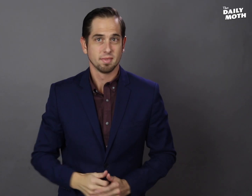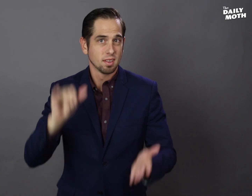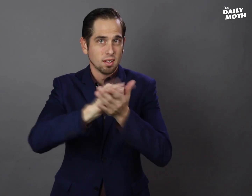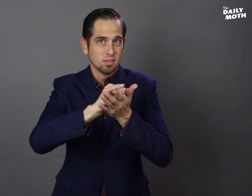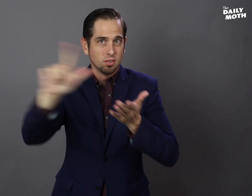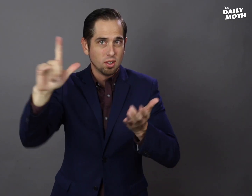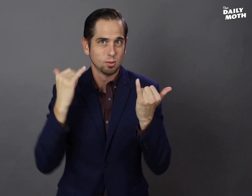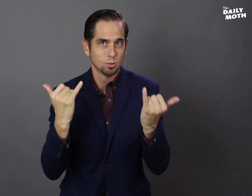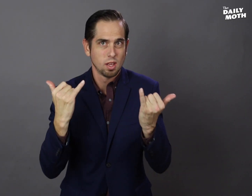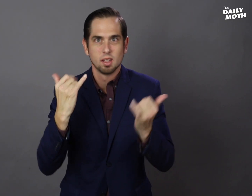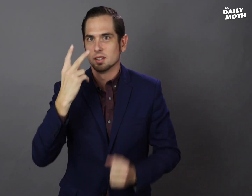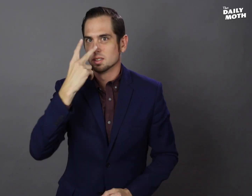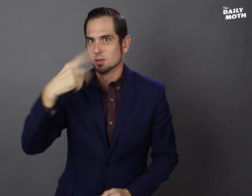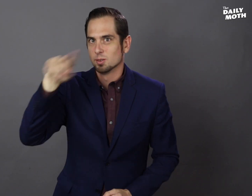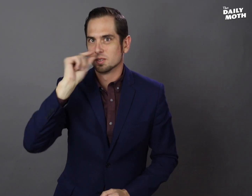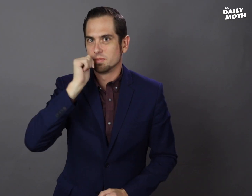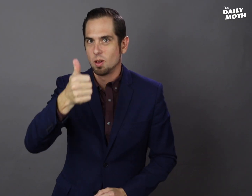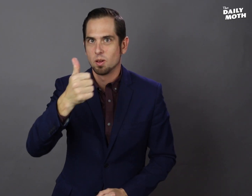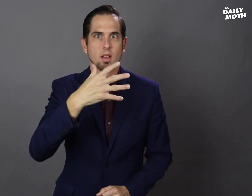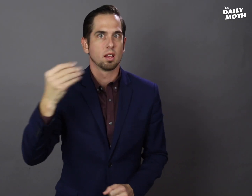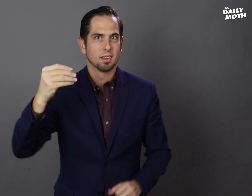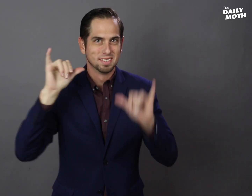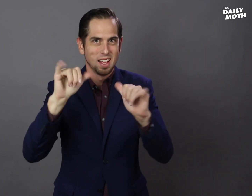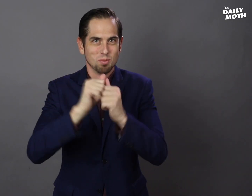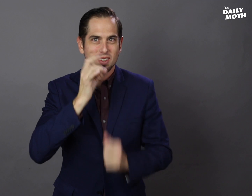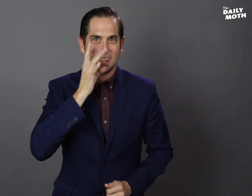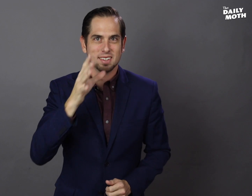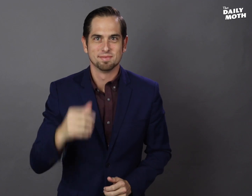That is all for today. See you tomorrow, and stay with the light!